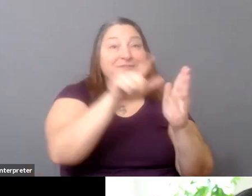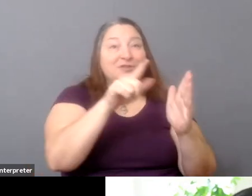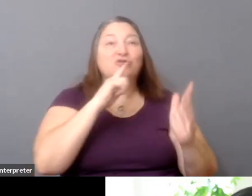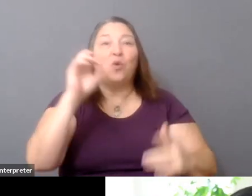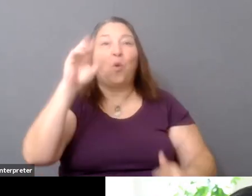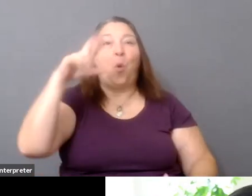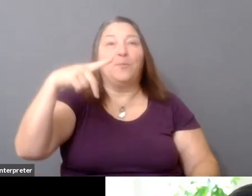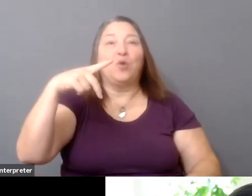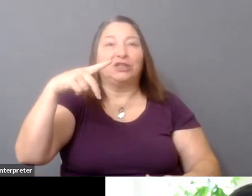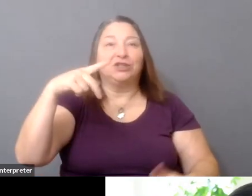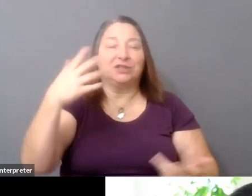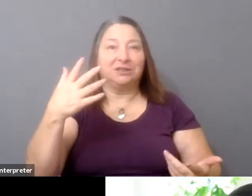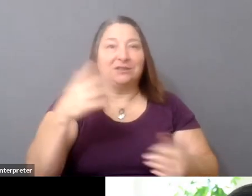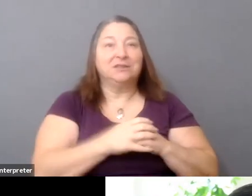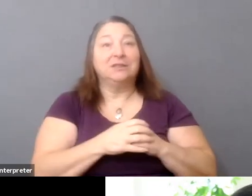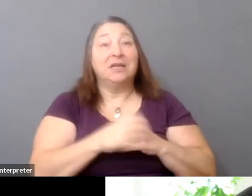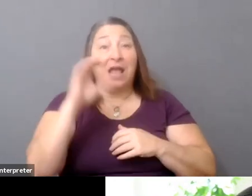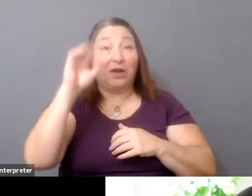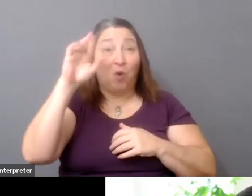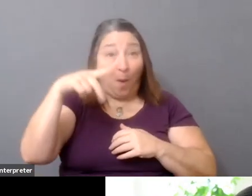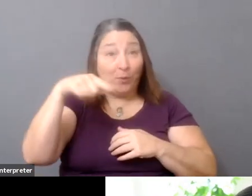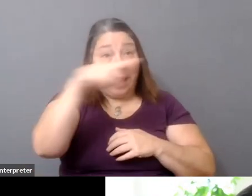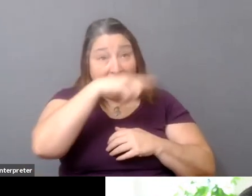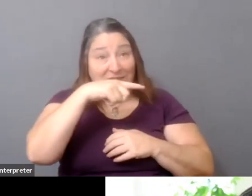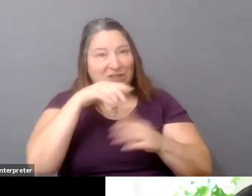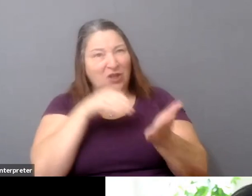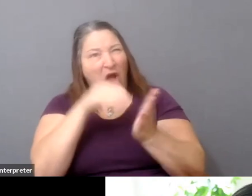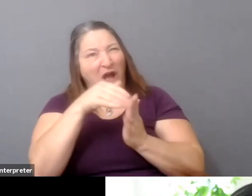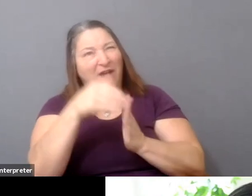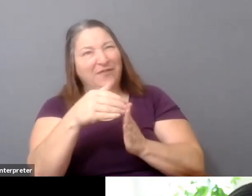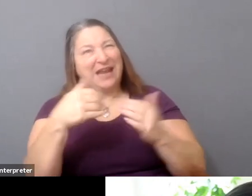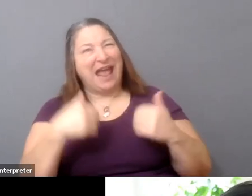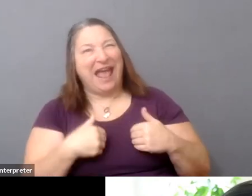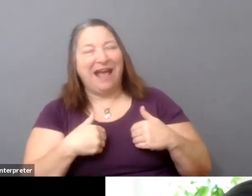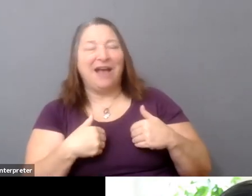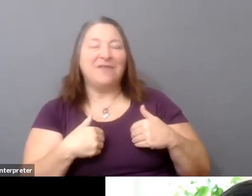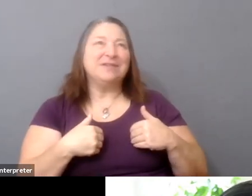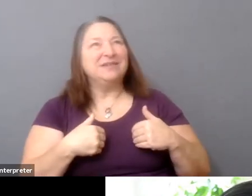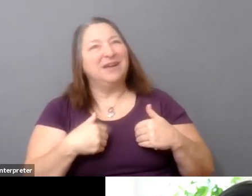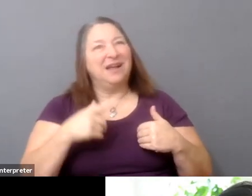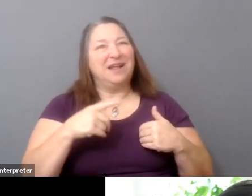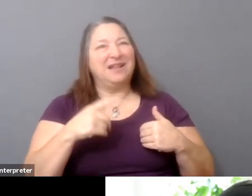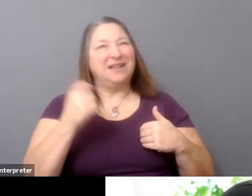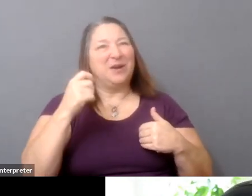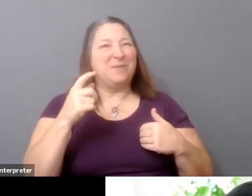and who may often have kind of a misalignment in terms of what their interests are as well as kind of the interests